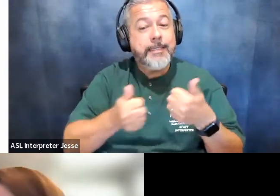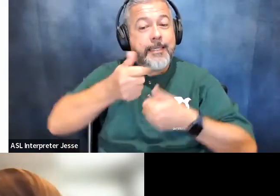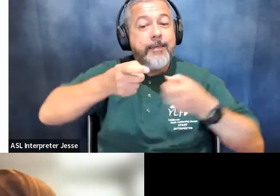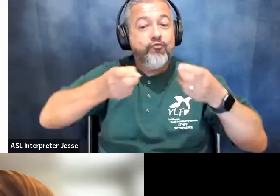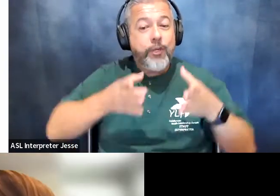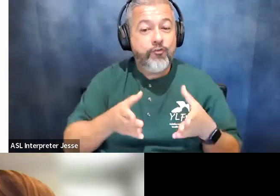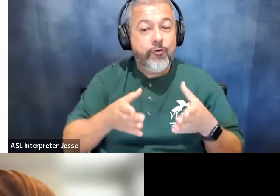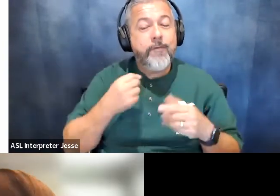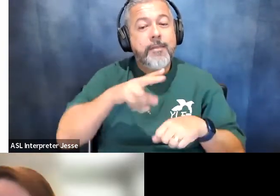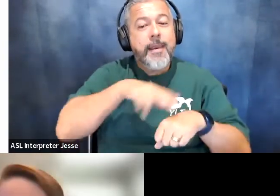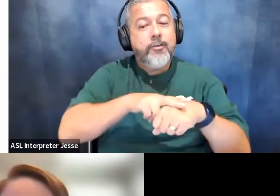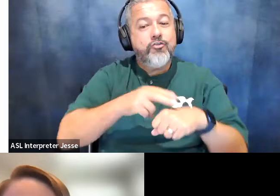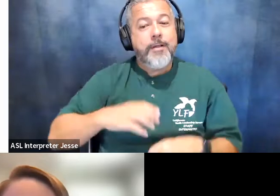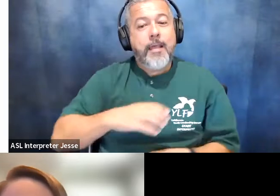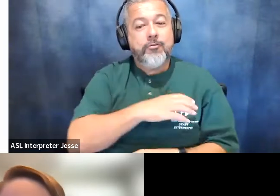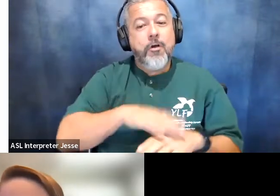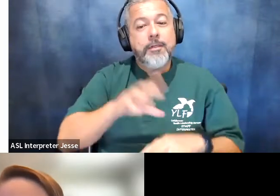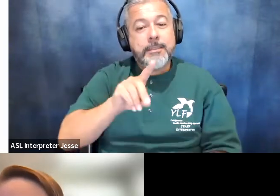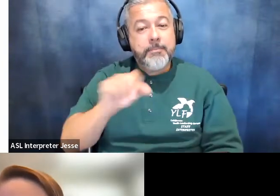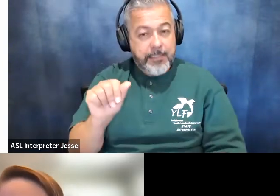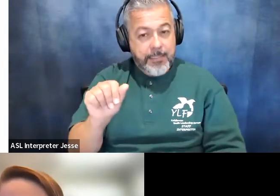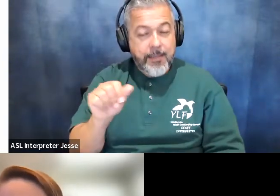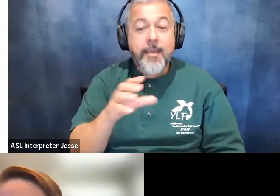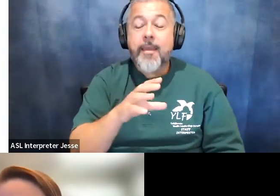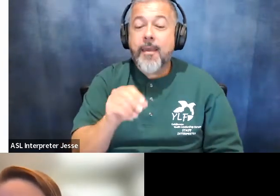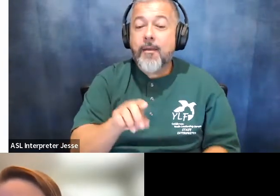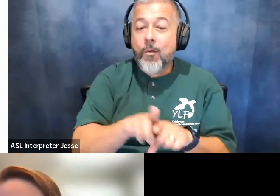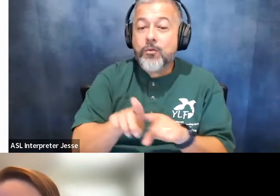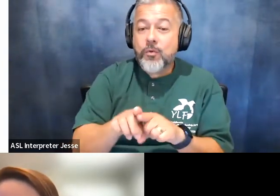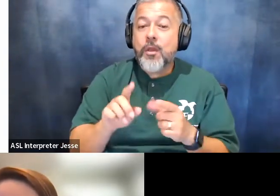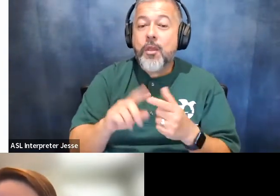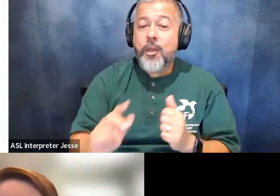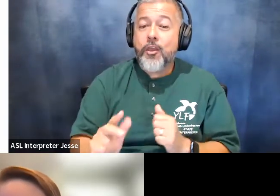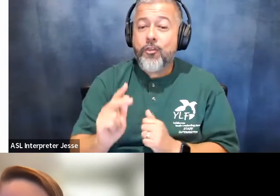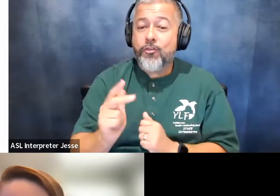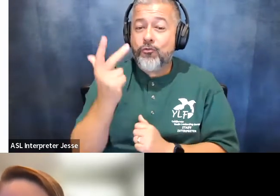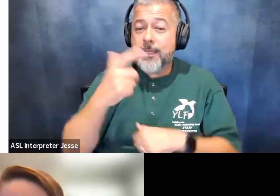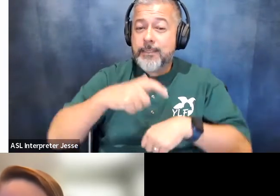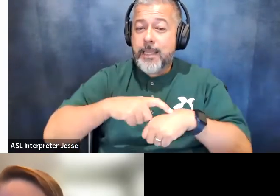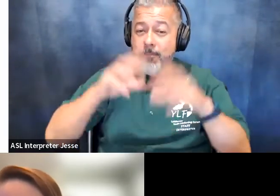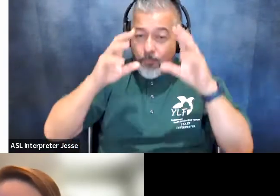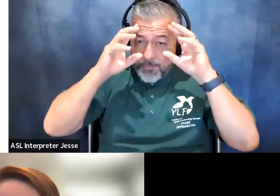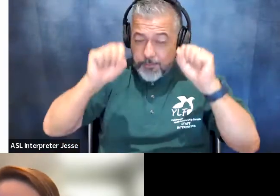of the national council on disability and has also been a three-time presidential appointee and has